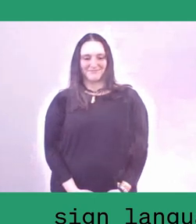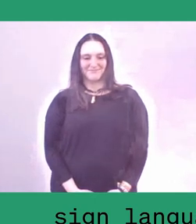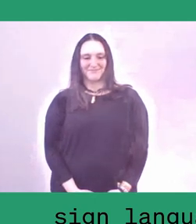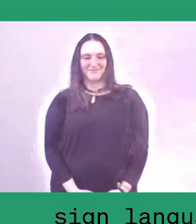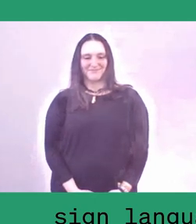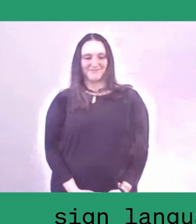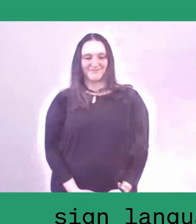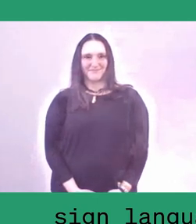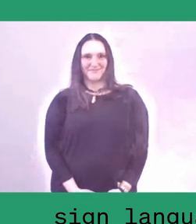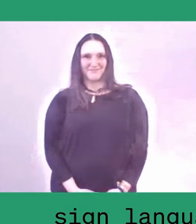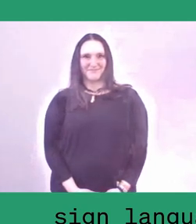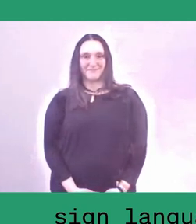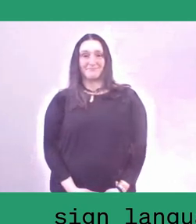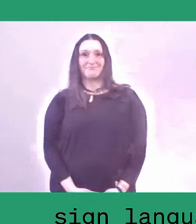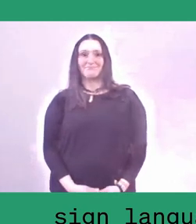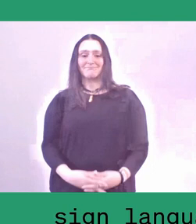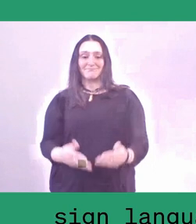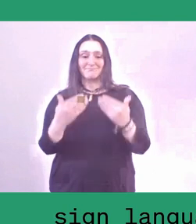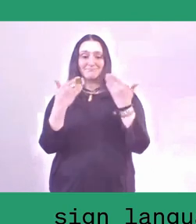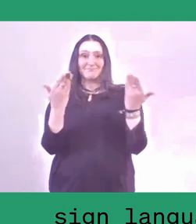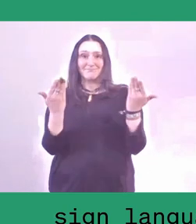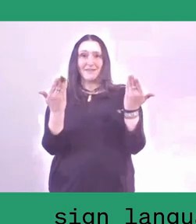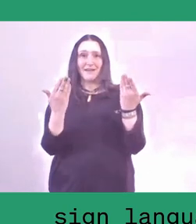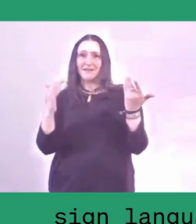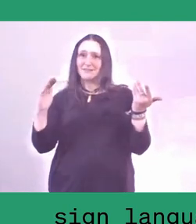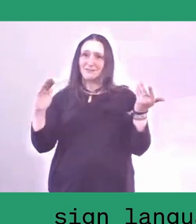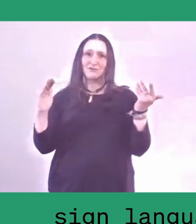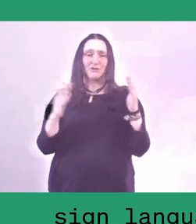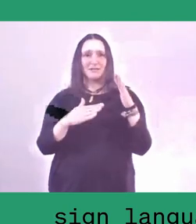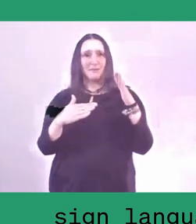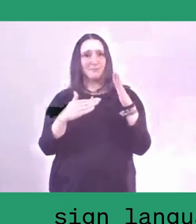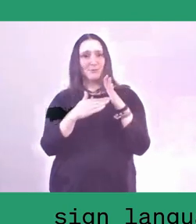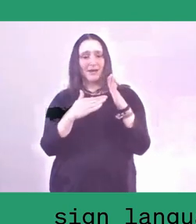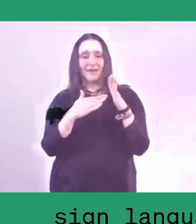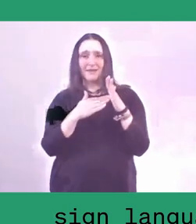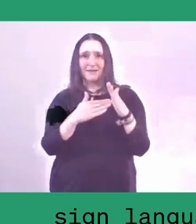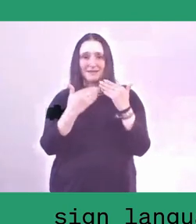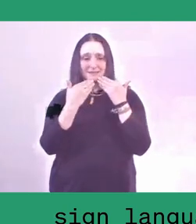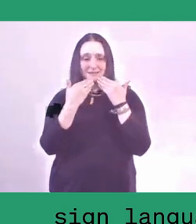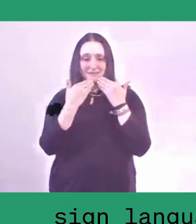NO AUDIO for 6 secs NO AUDIO for 6 secs